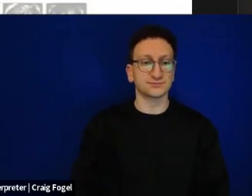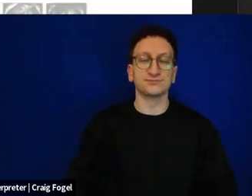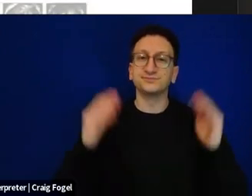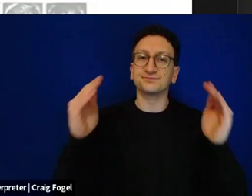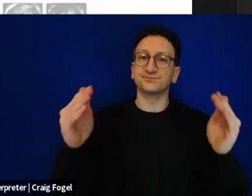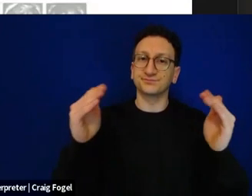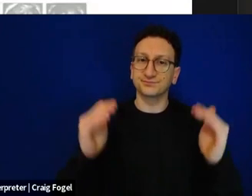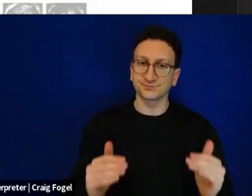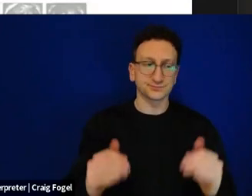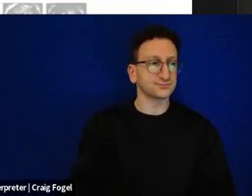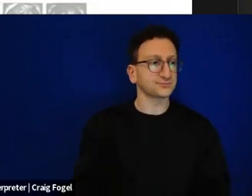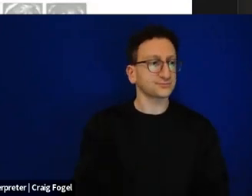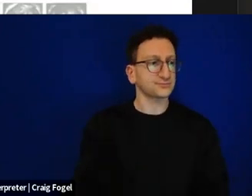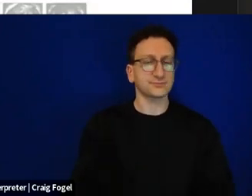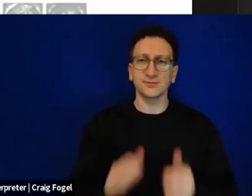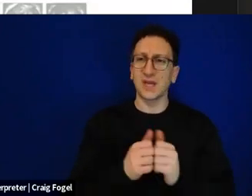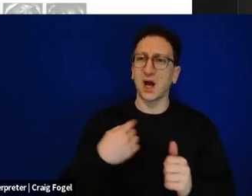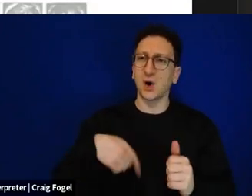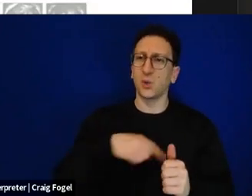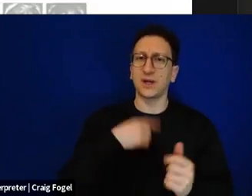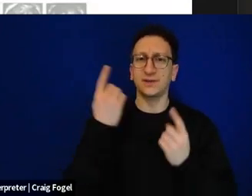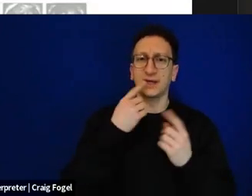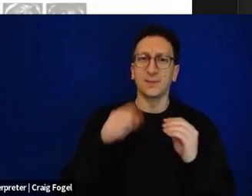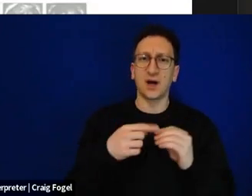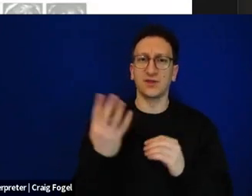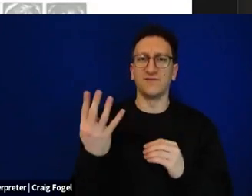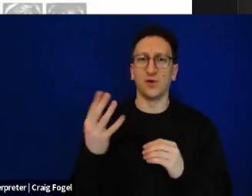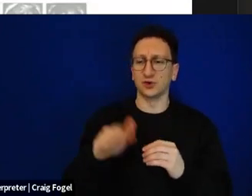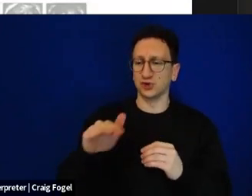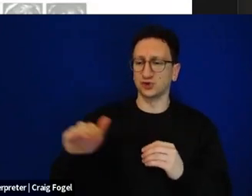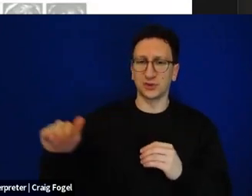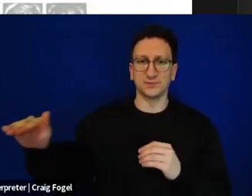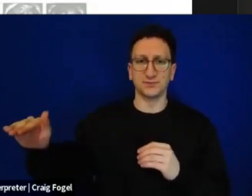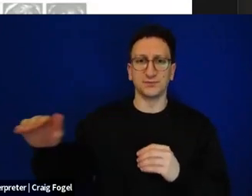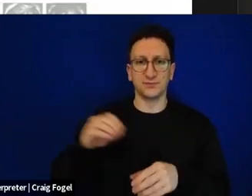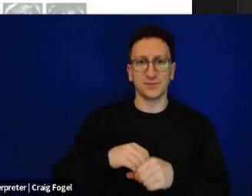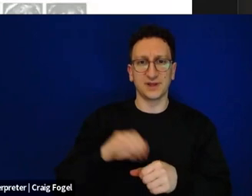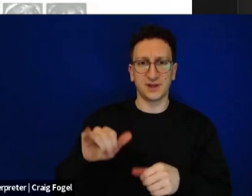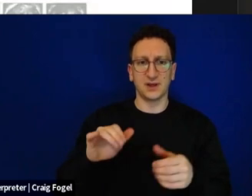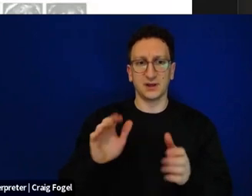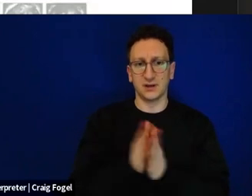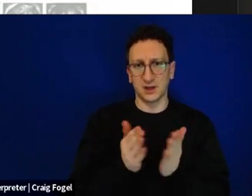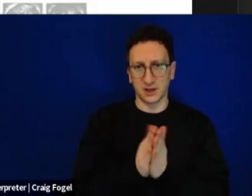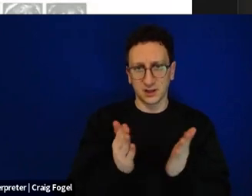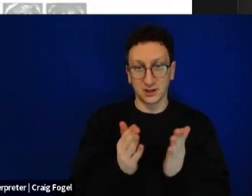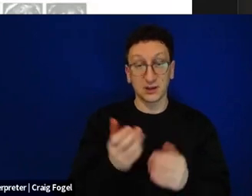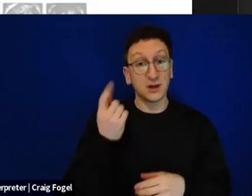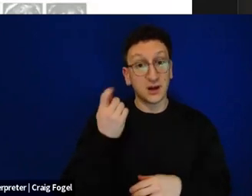How do we think differently about the four children? So the truth is we were working on this new Haggadah even before October 7th. And one of the things that we wanted to change and